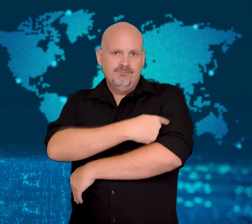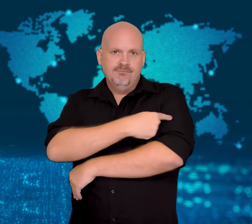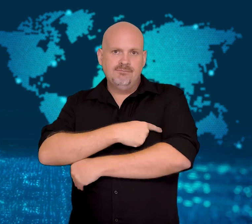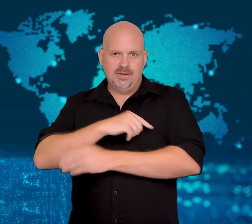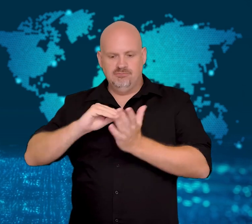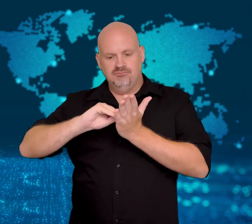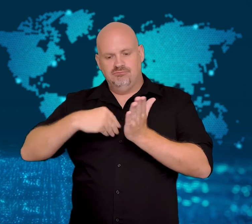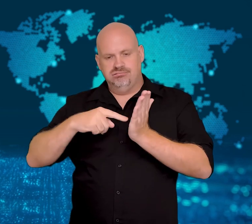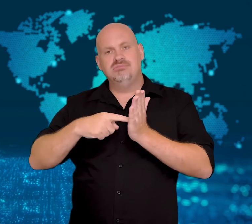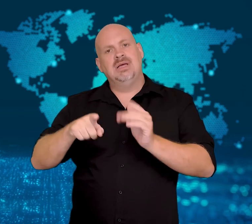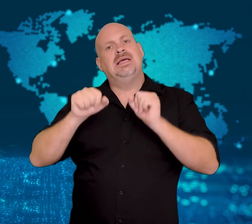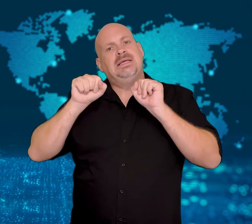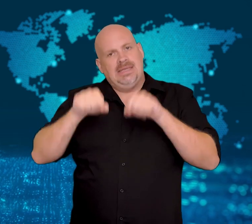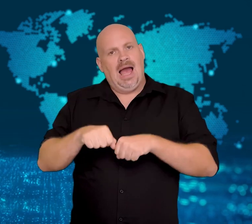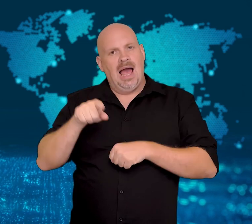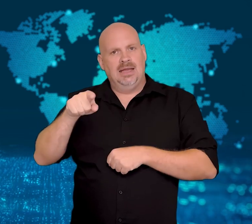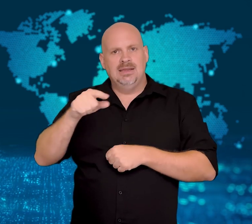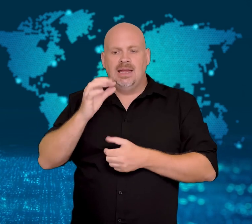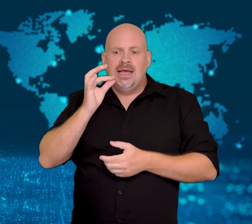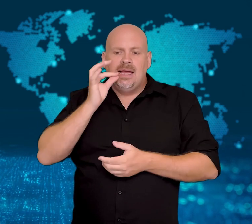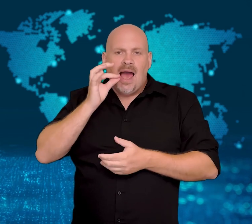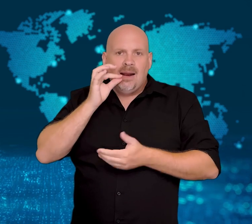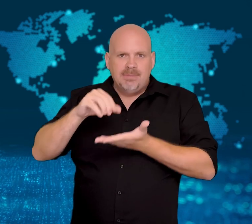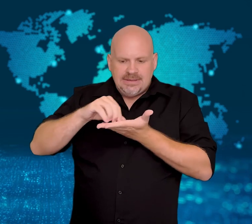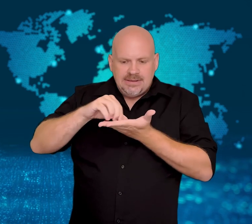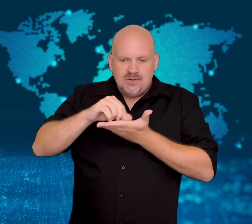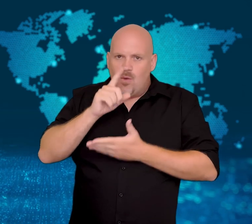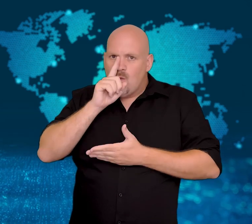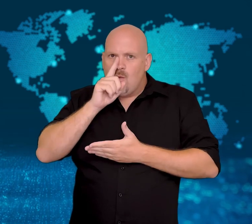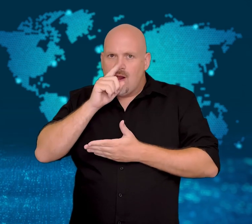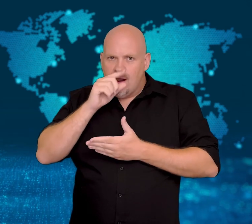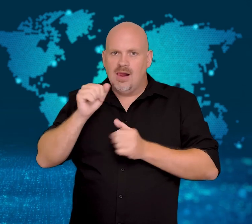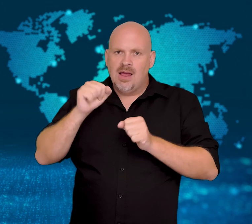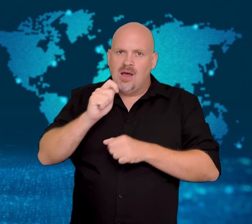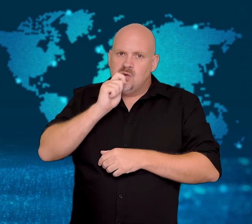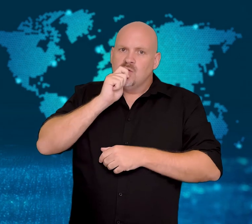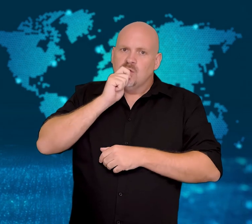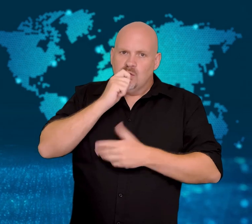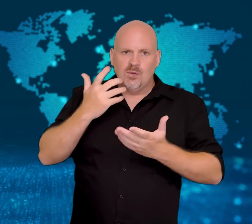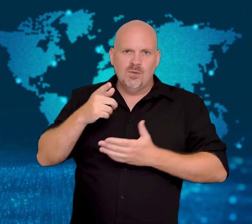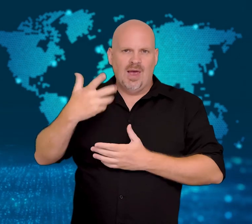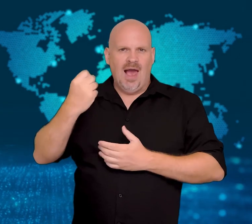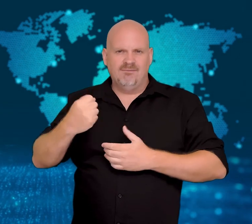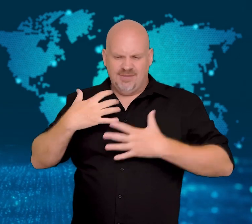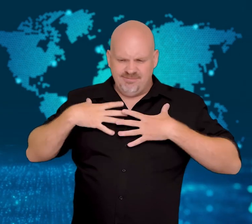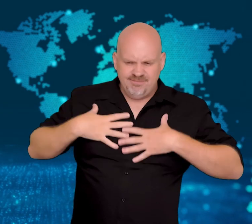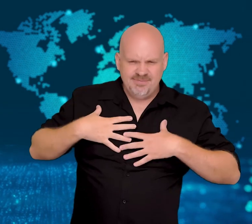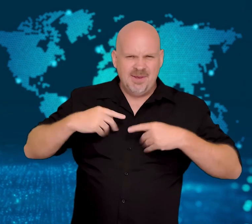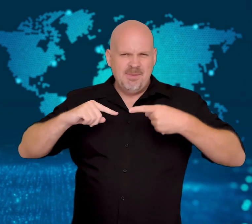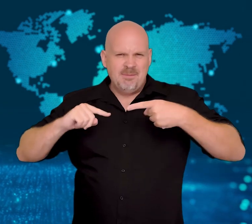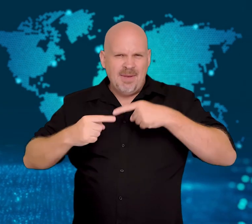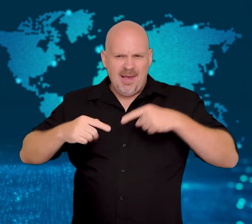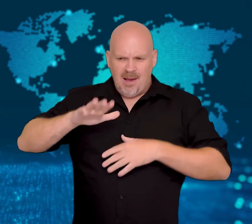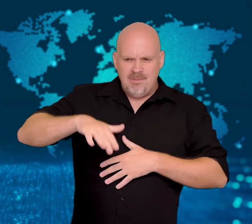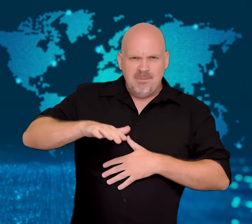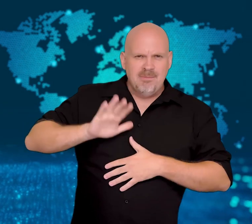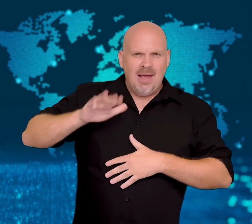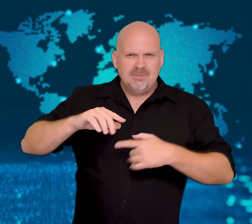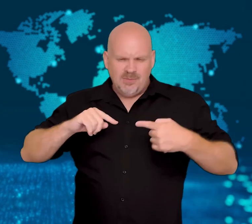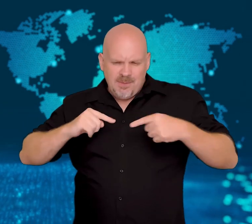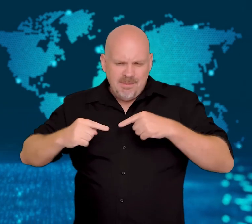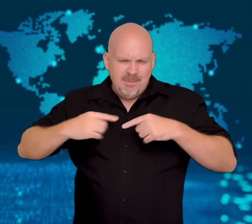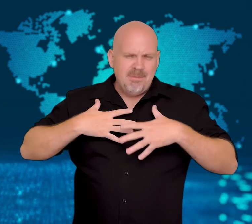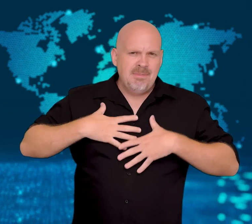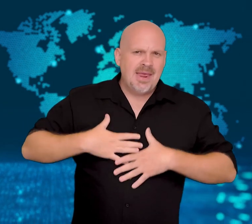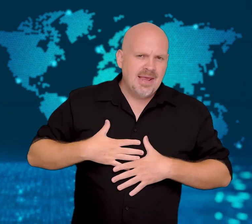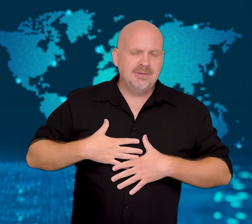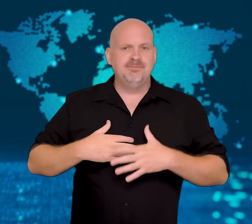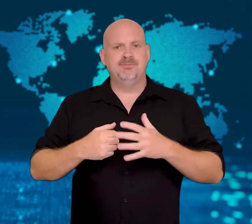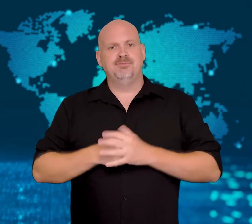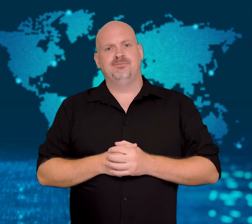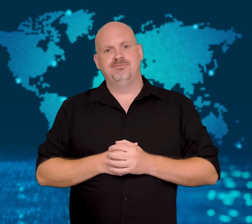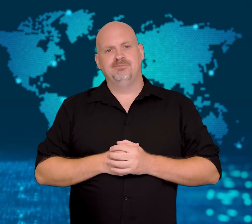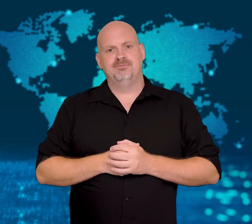She has a doctor's recommendation to use cannabis for her basketball-related pain.